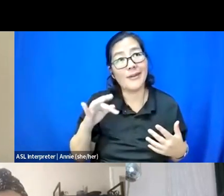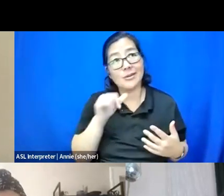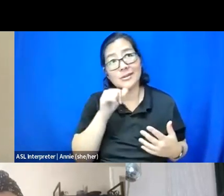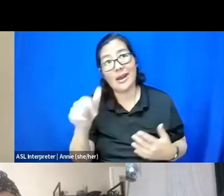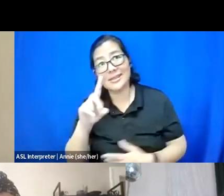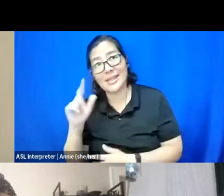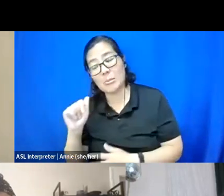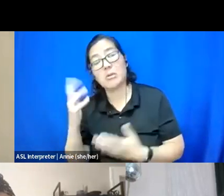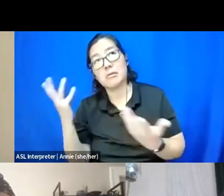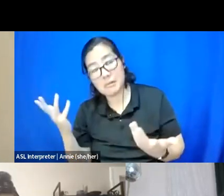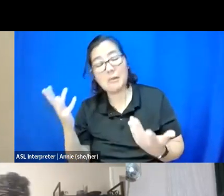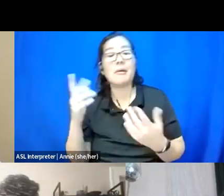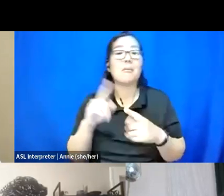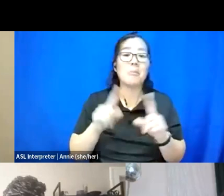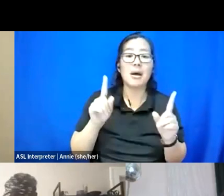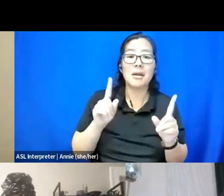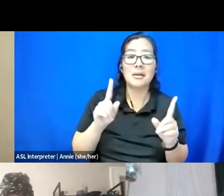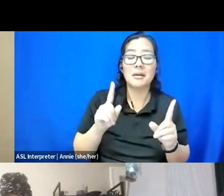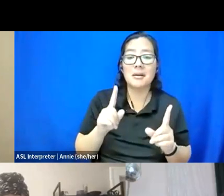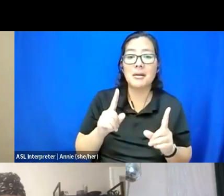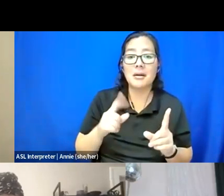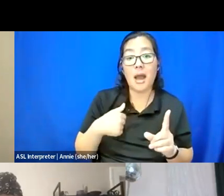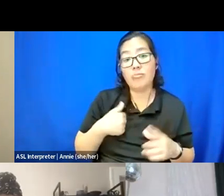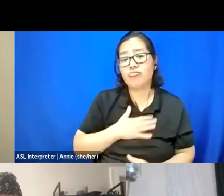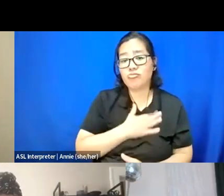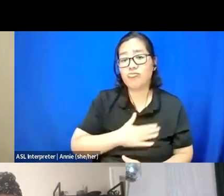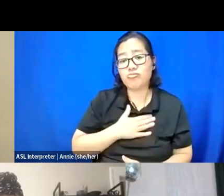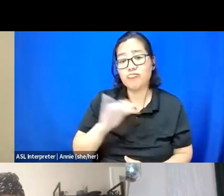But, you know, I appreciate that, you know, where -- when it --